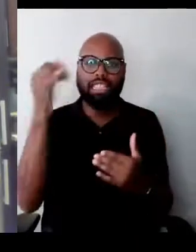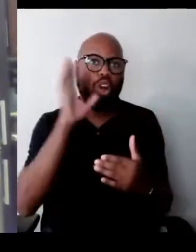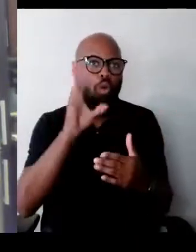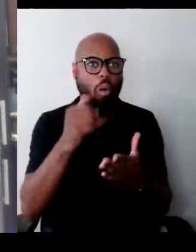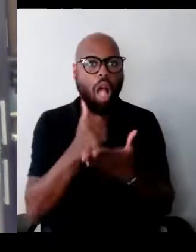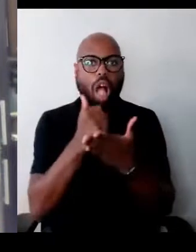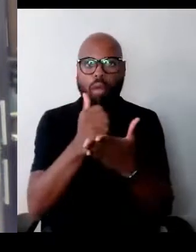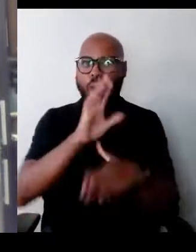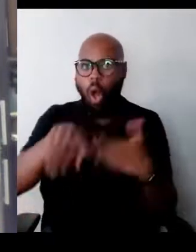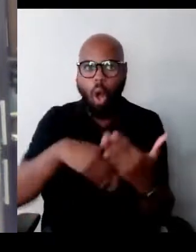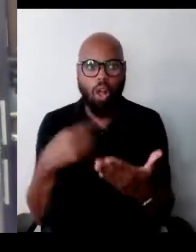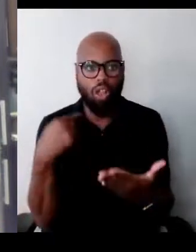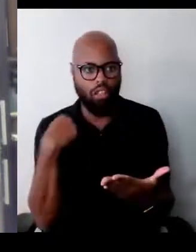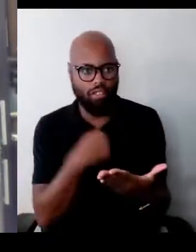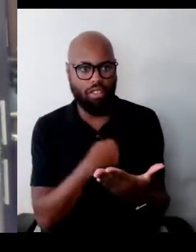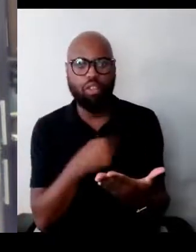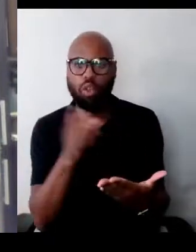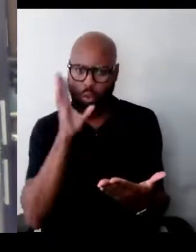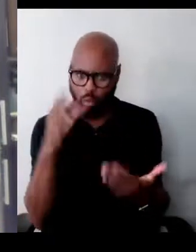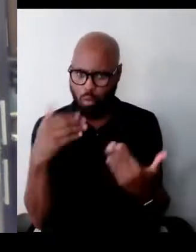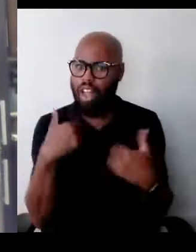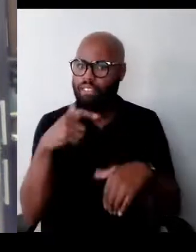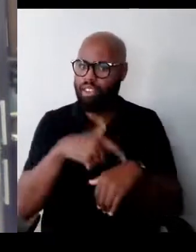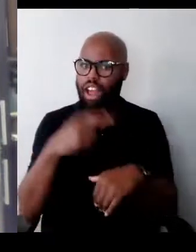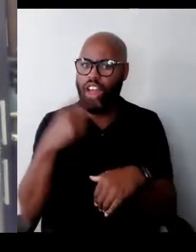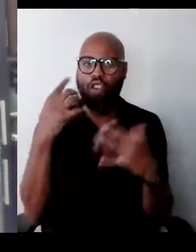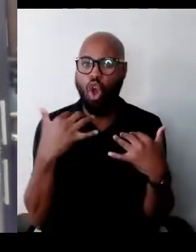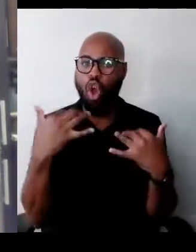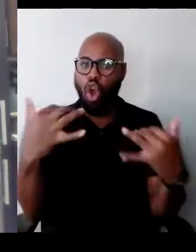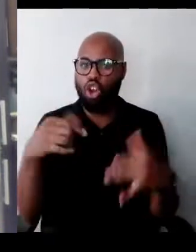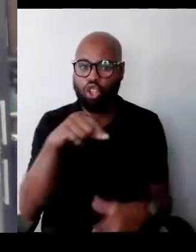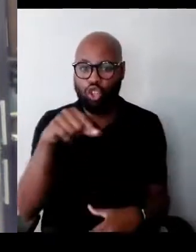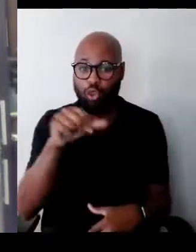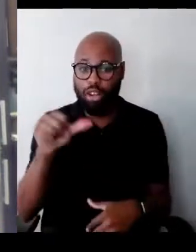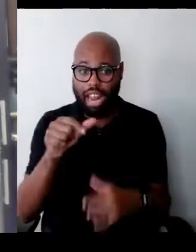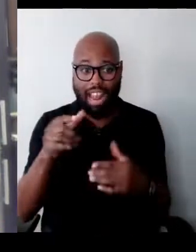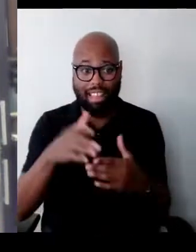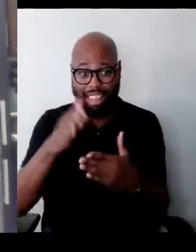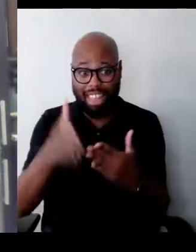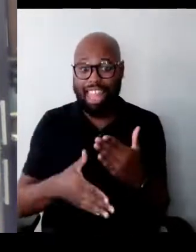We will have time for an audience Q and A towards the end. So as you watch the livestream,